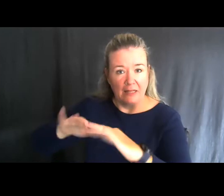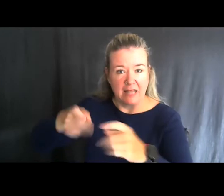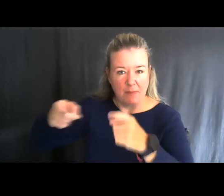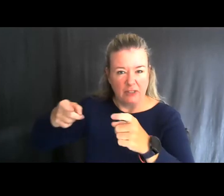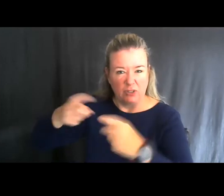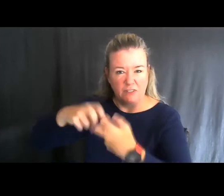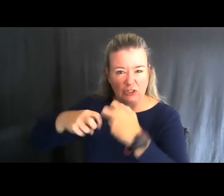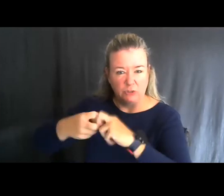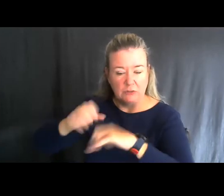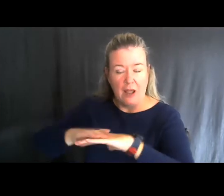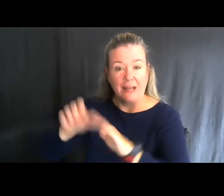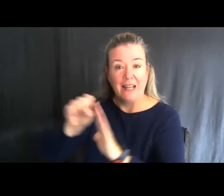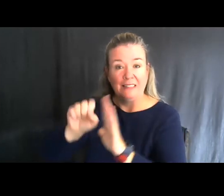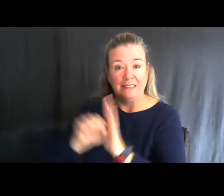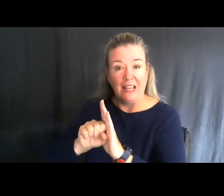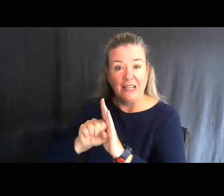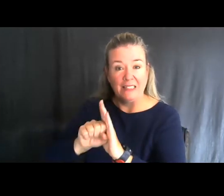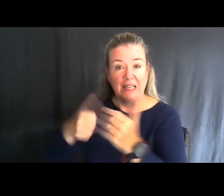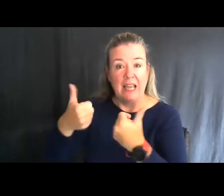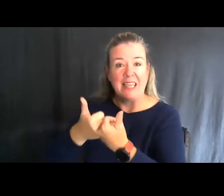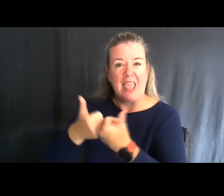on state game areas and state wildlife areas.